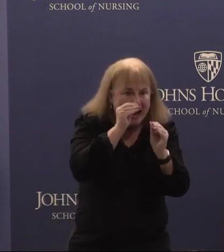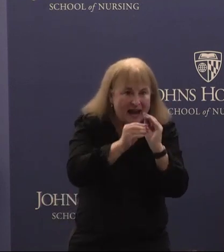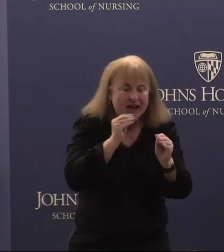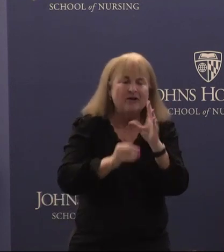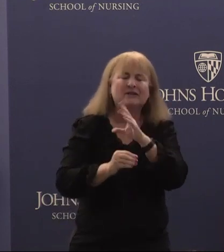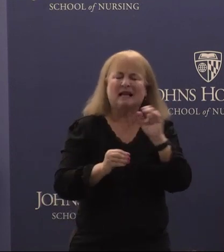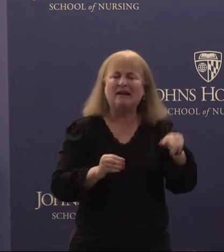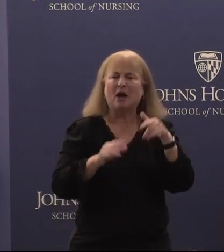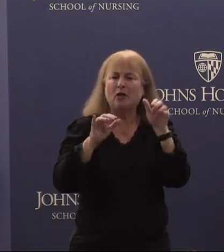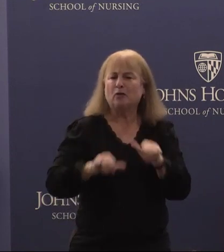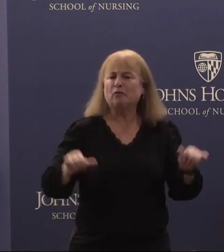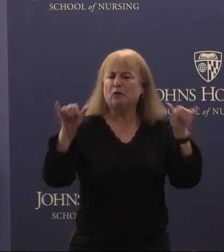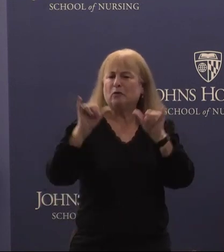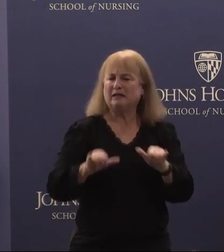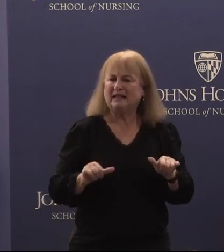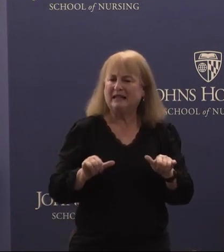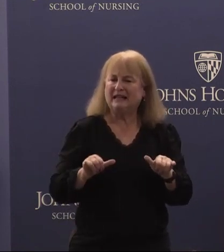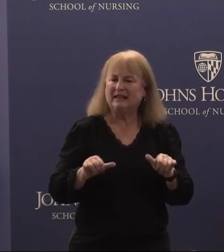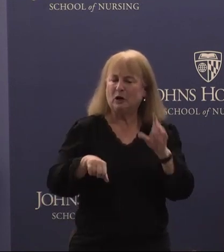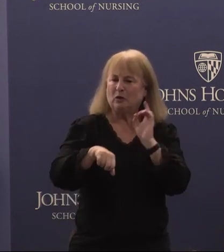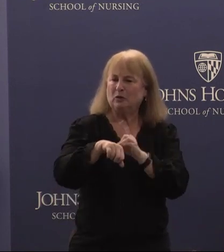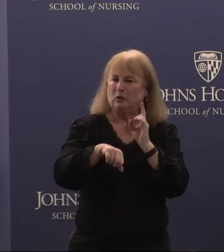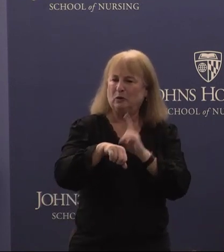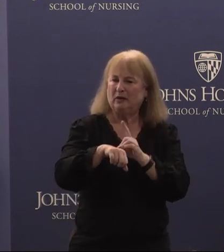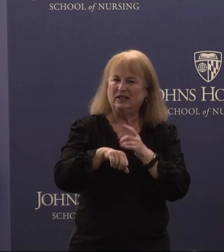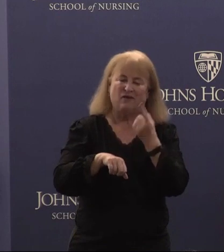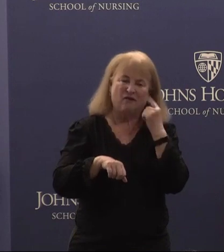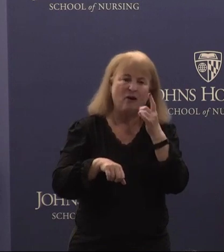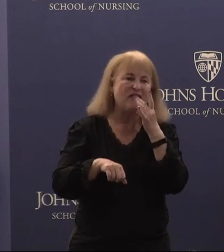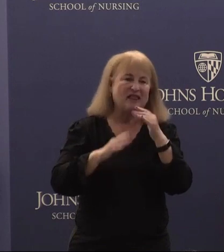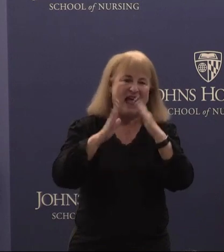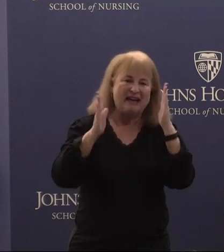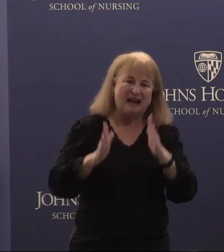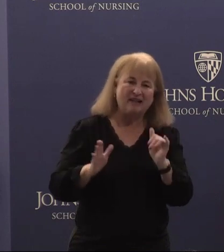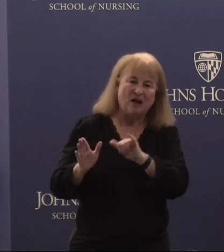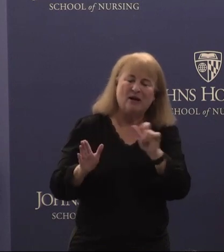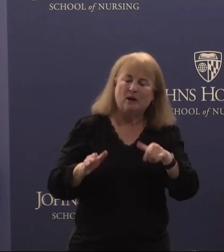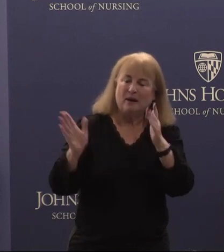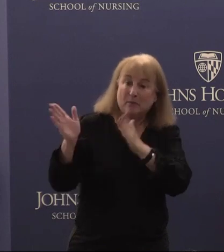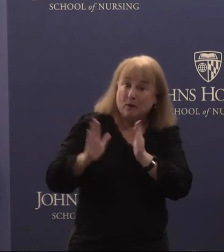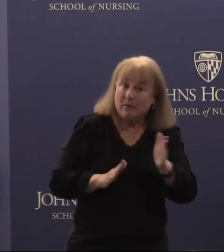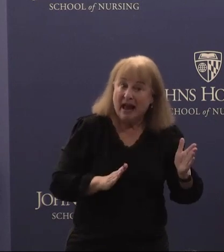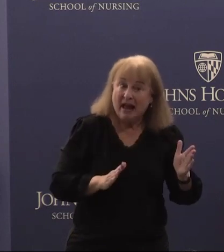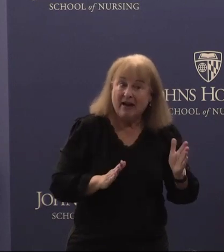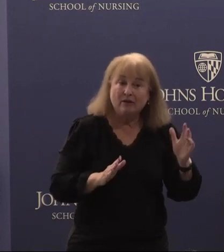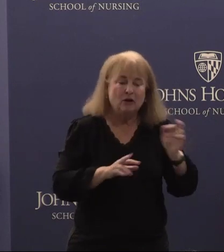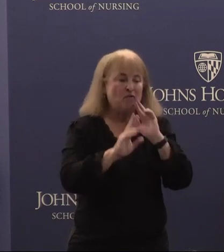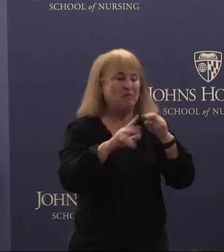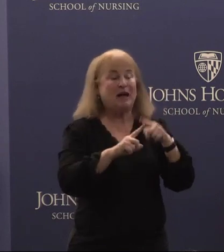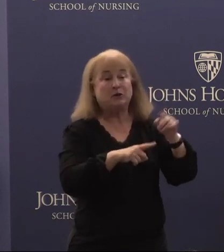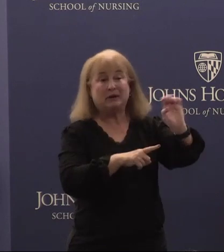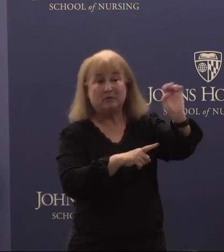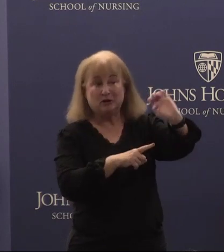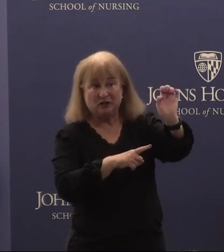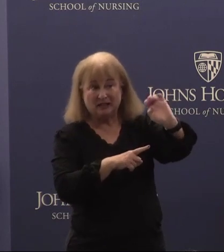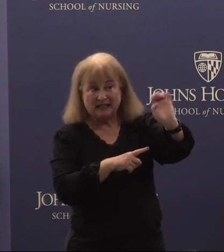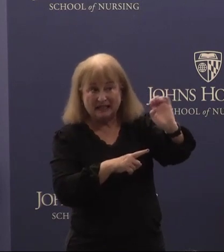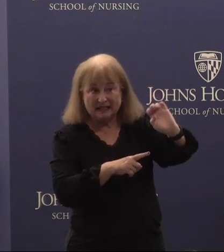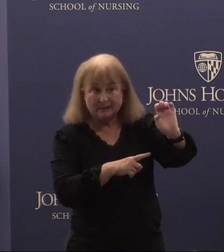routine duties of the lighthouse, they also had to be prepared to respond to emergencies including